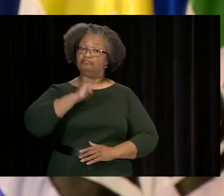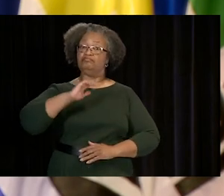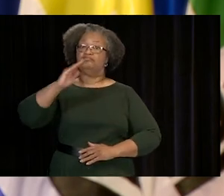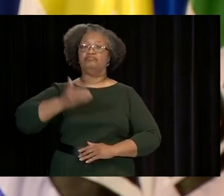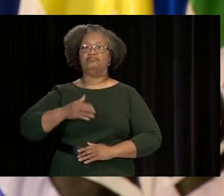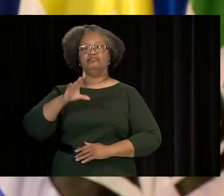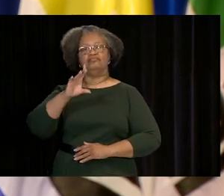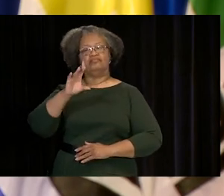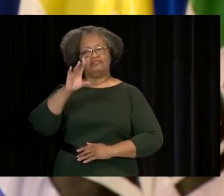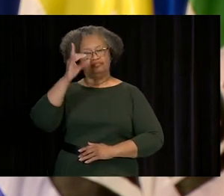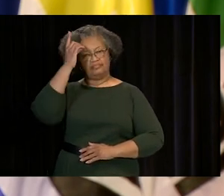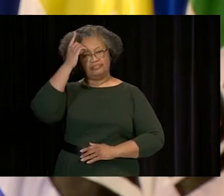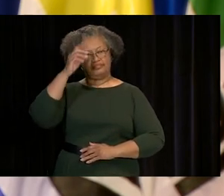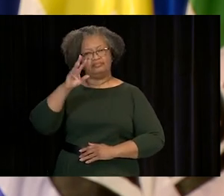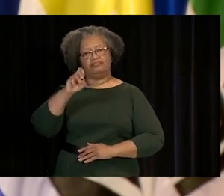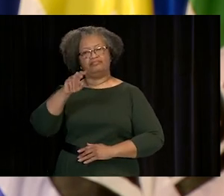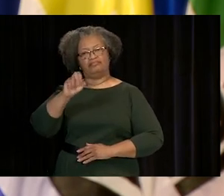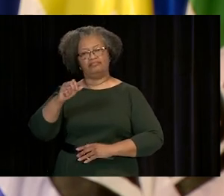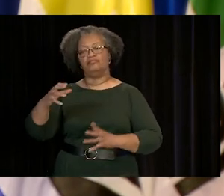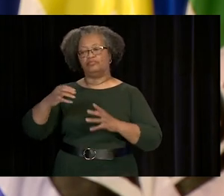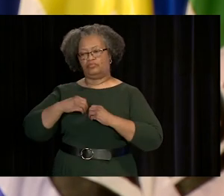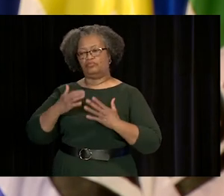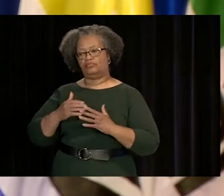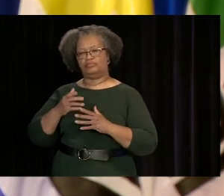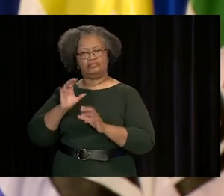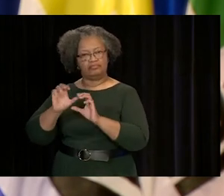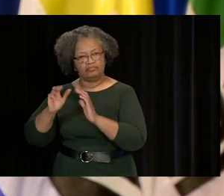WE ARE PROUD TO WELCOME DALLAS MAVERICKS OWNER,